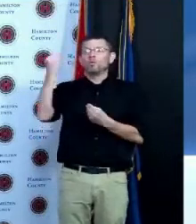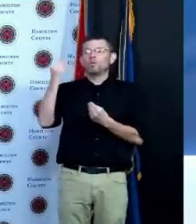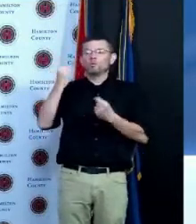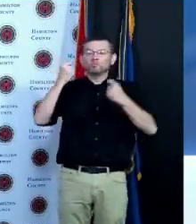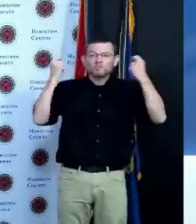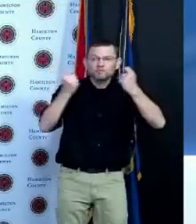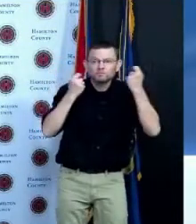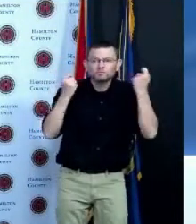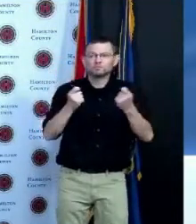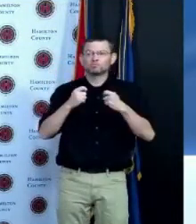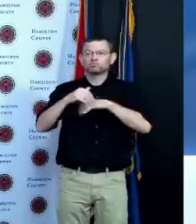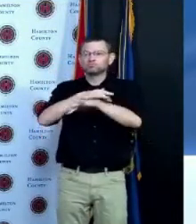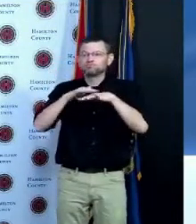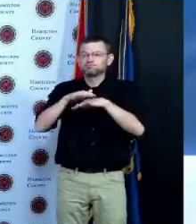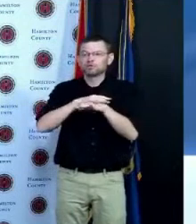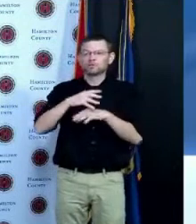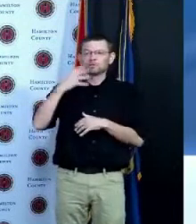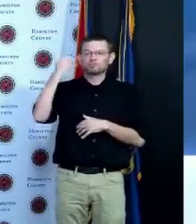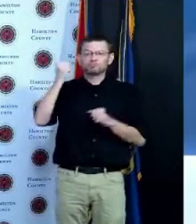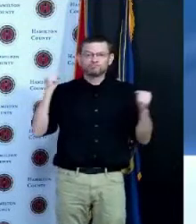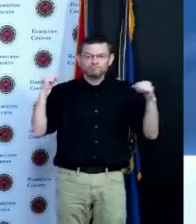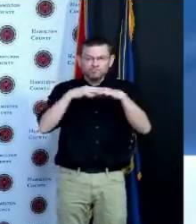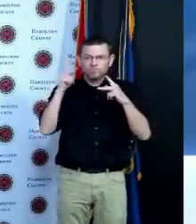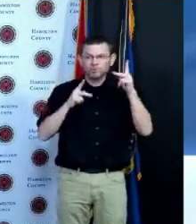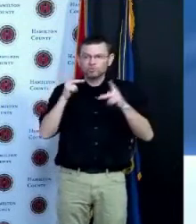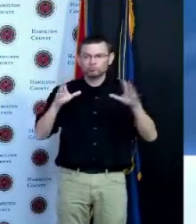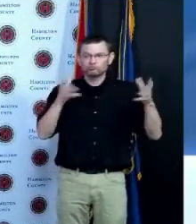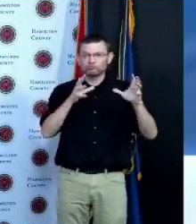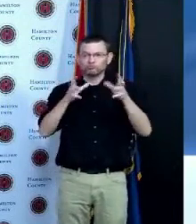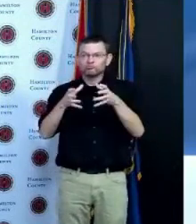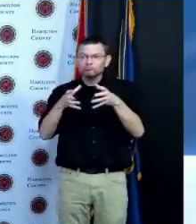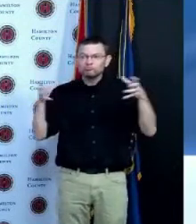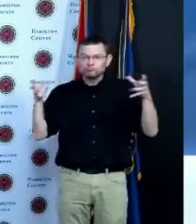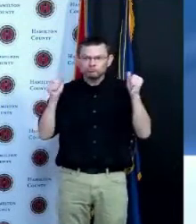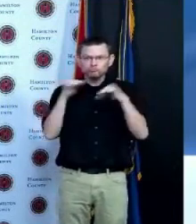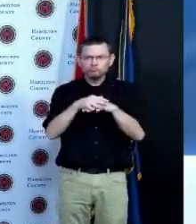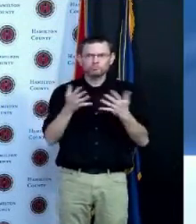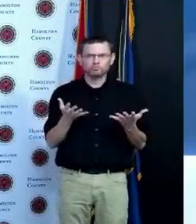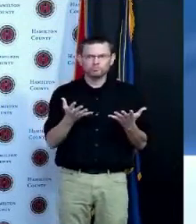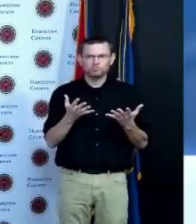on the West Side and say here we are that would help and there's a third group the anti-vaxxers